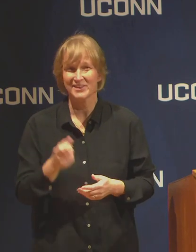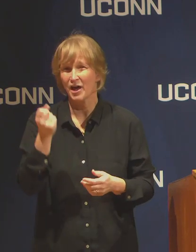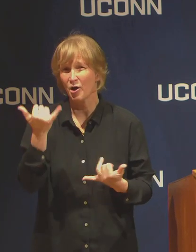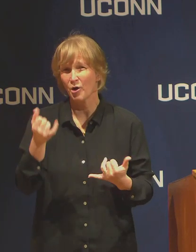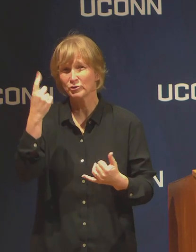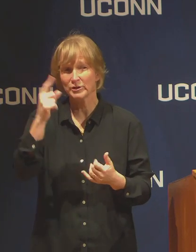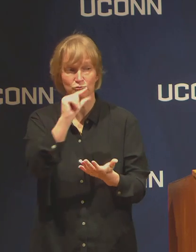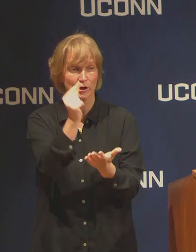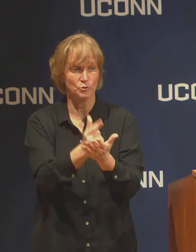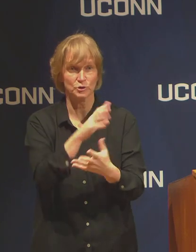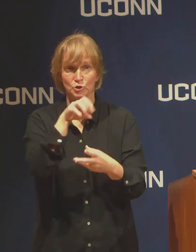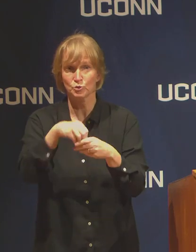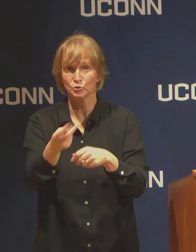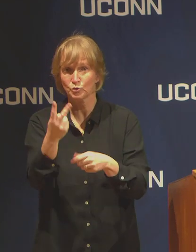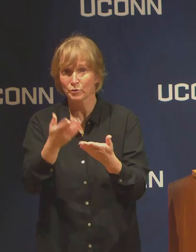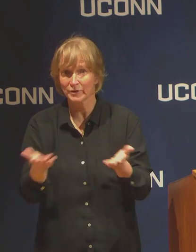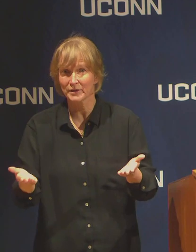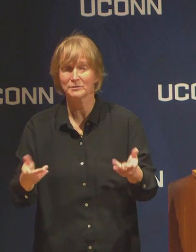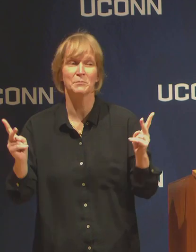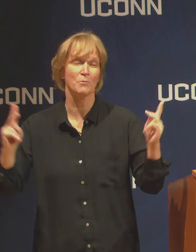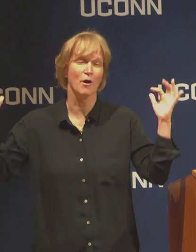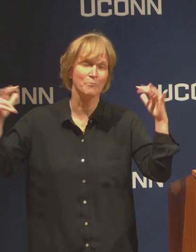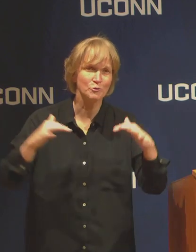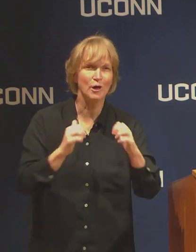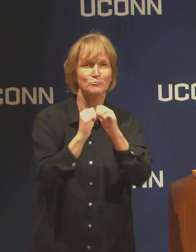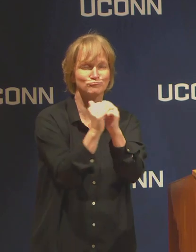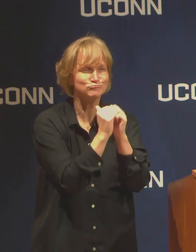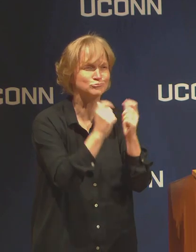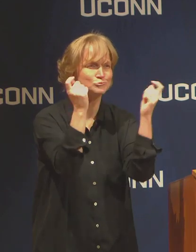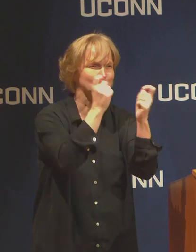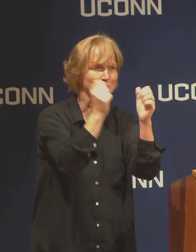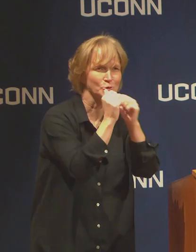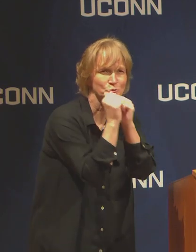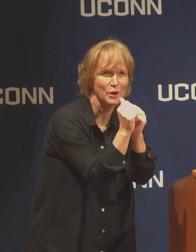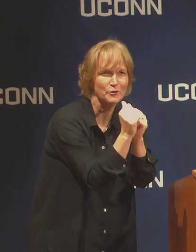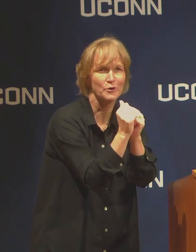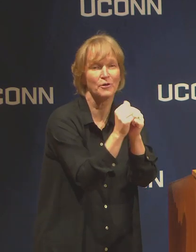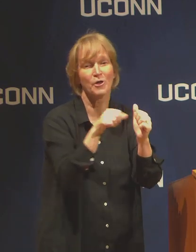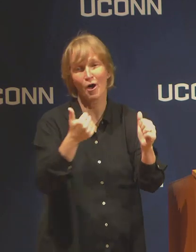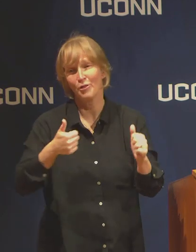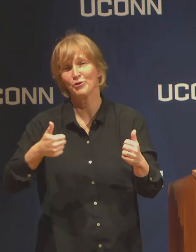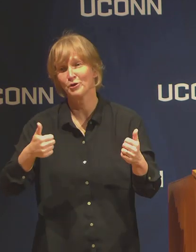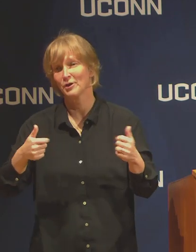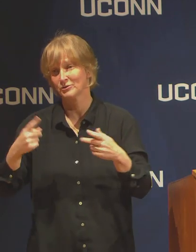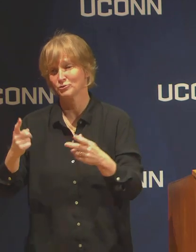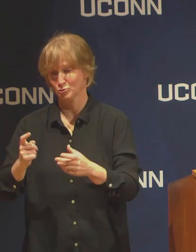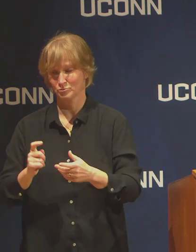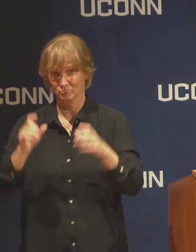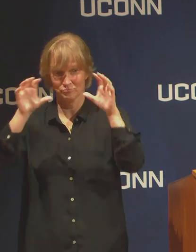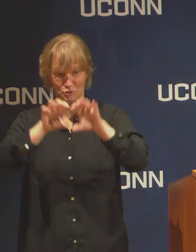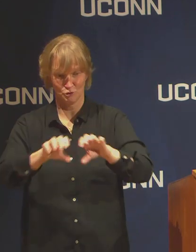One is the coming together in celebration. The other is the conferral of degrees, which is being managed,